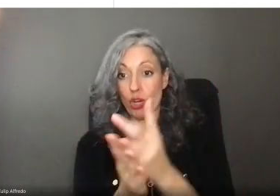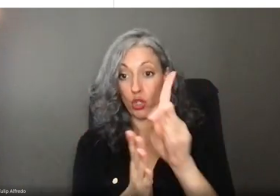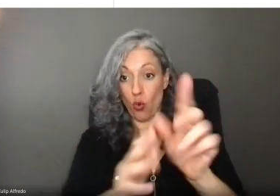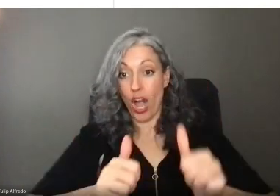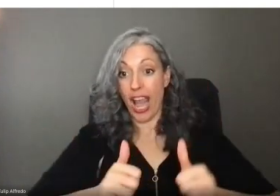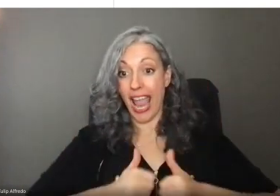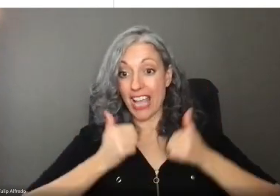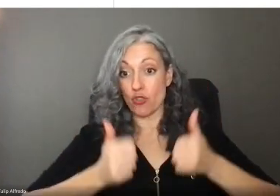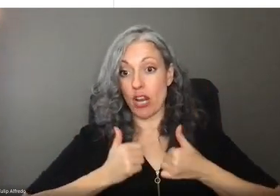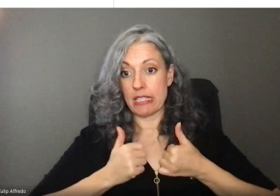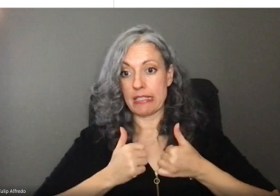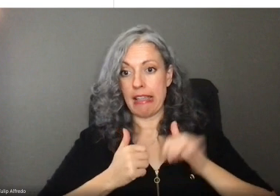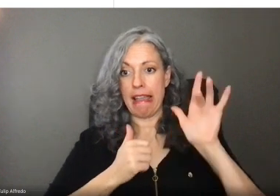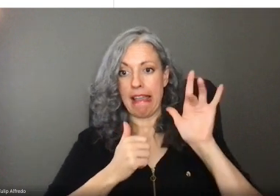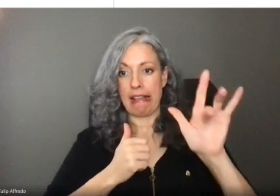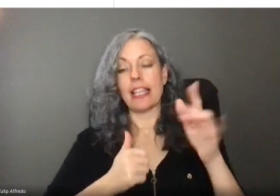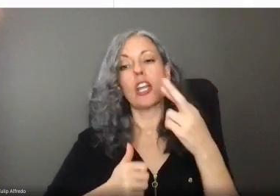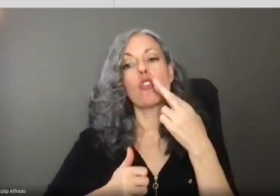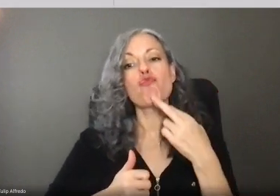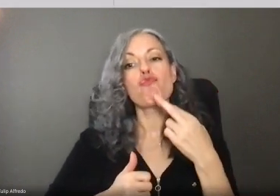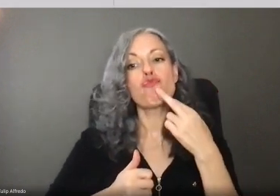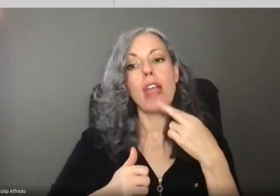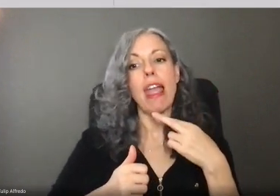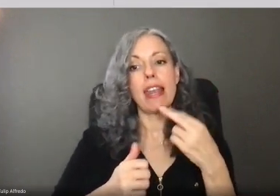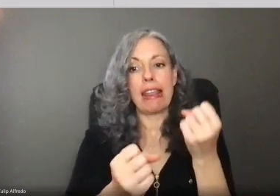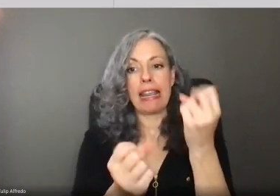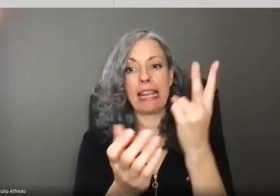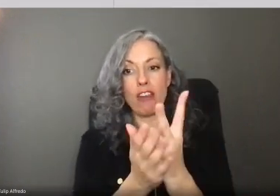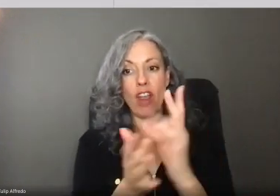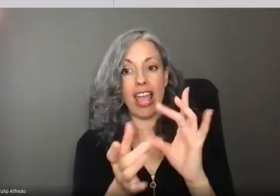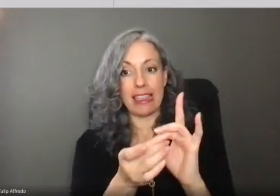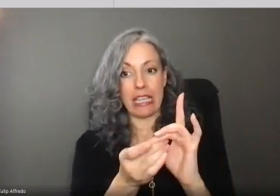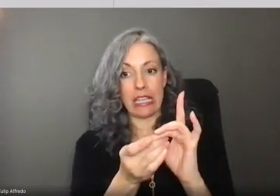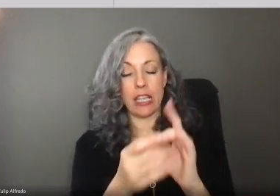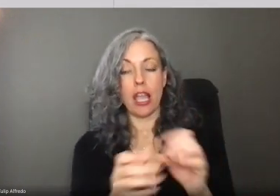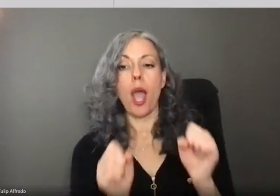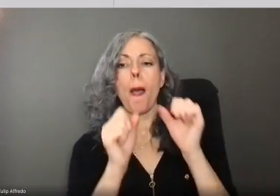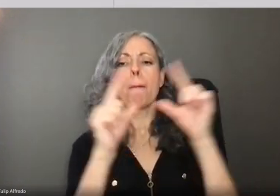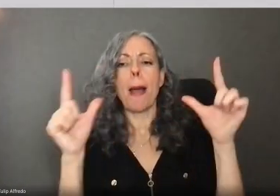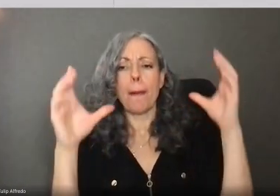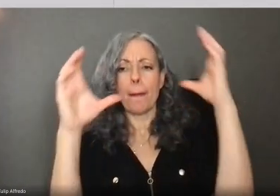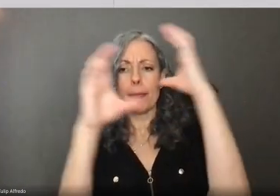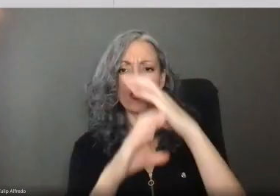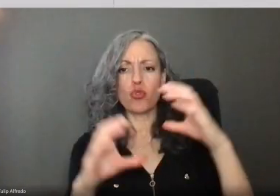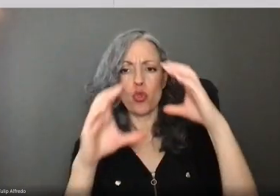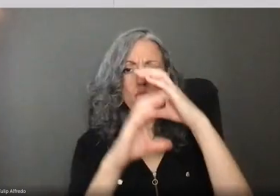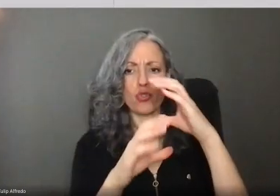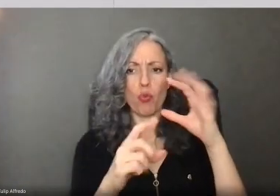To do that, click on the red address, not verified link. A pop up address search window may appear with some options.